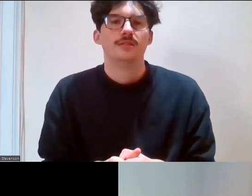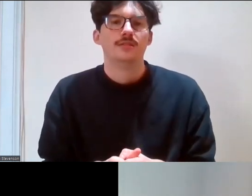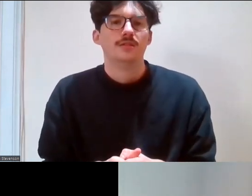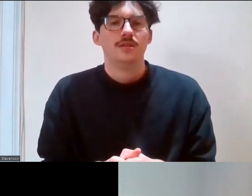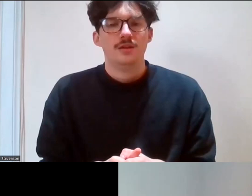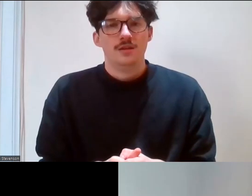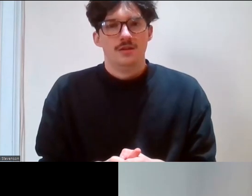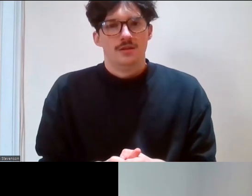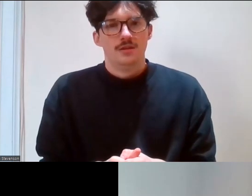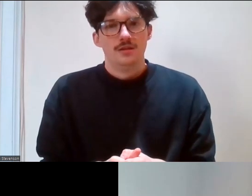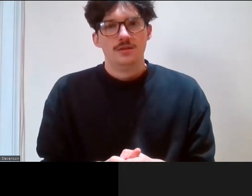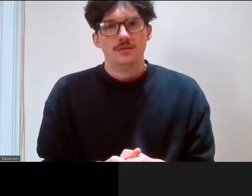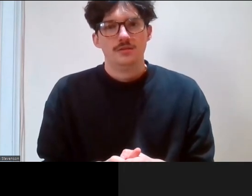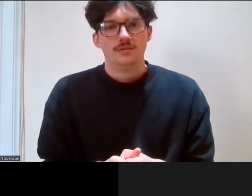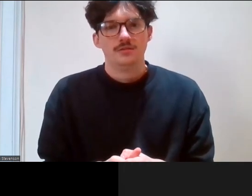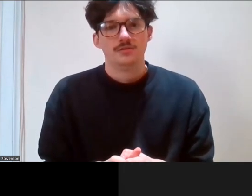Thank you, Tamsin. I'm just going to share my screen